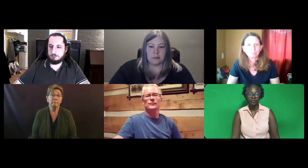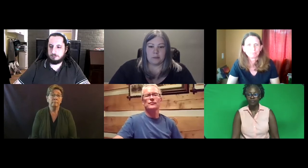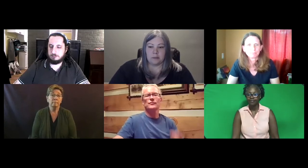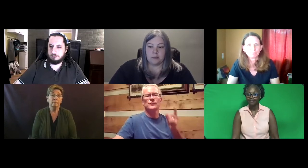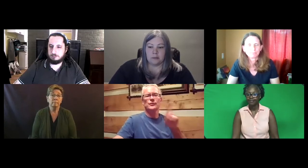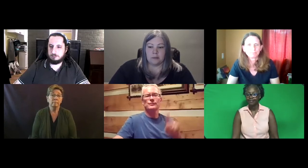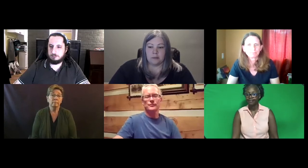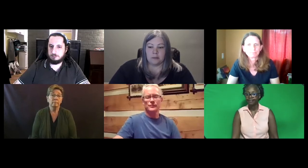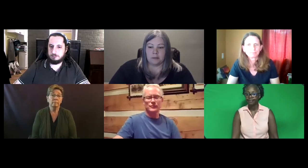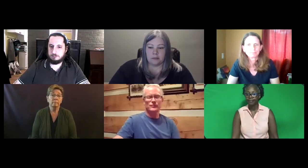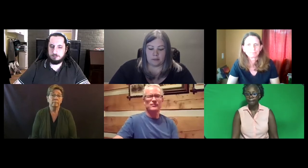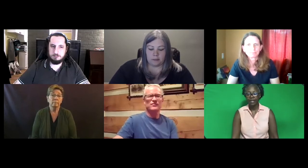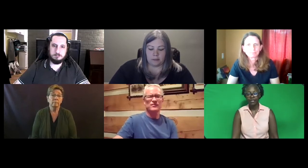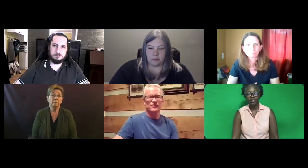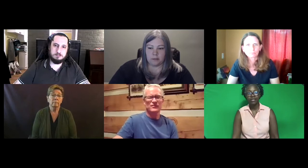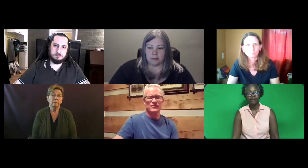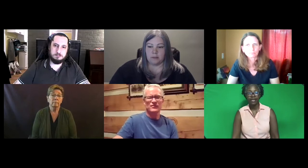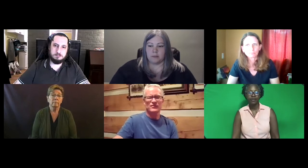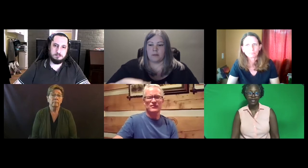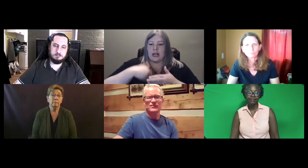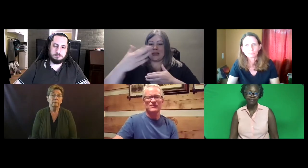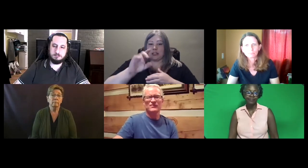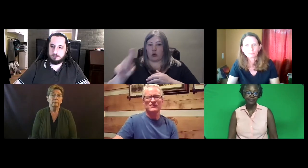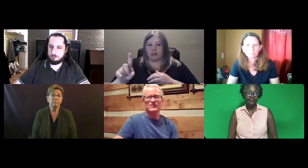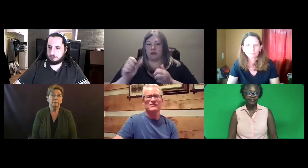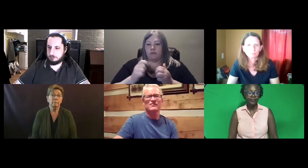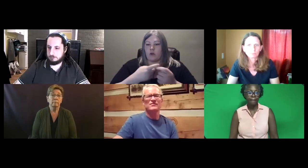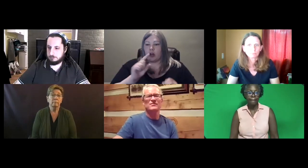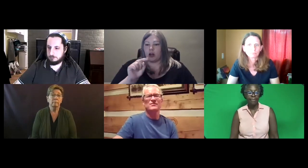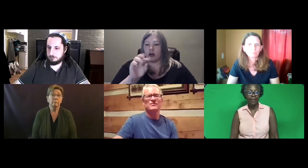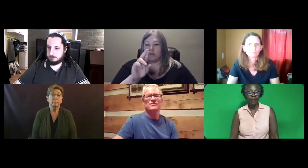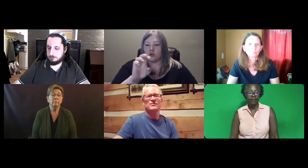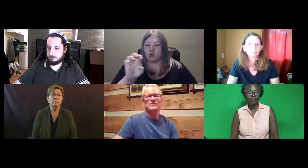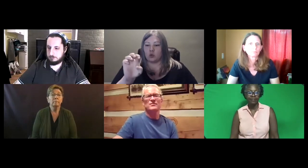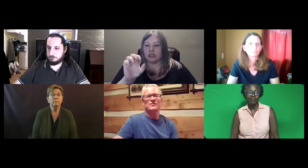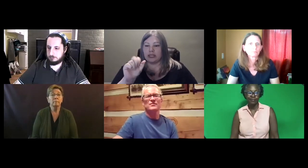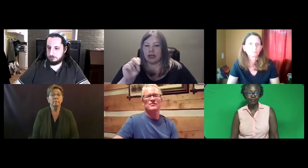Cliff: I agree.